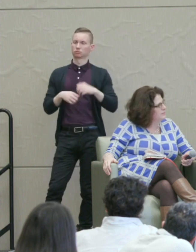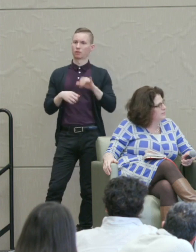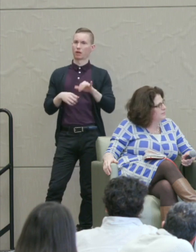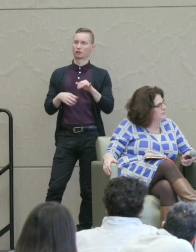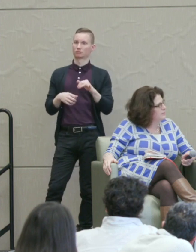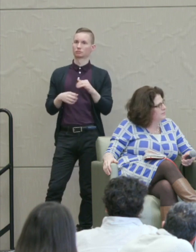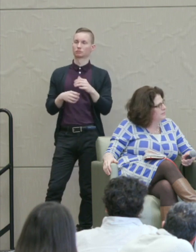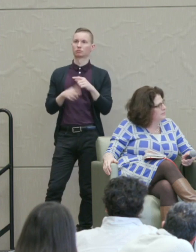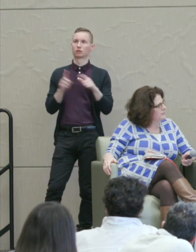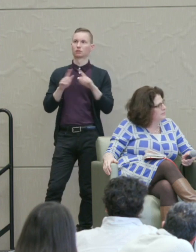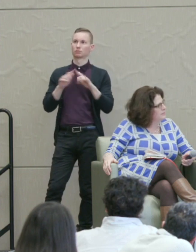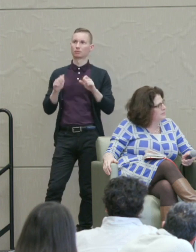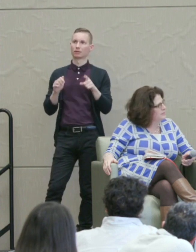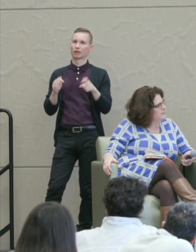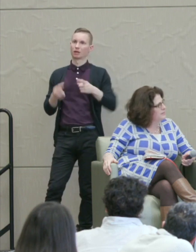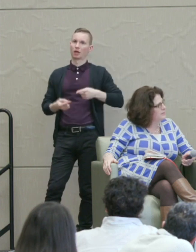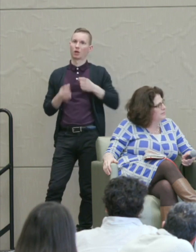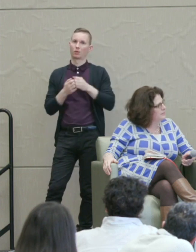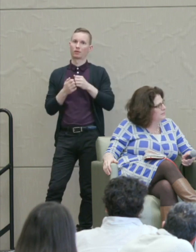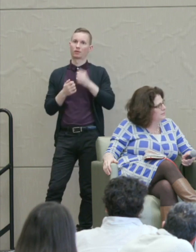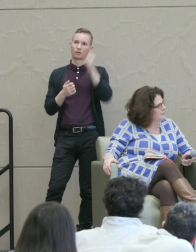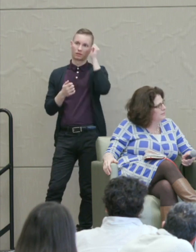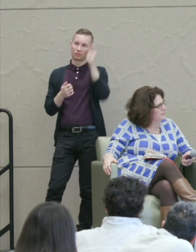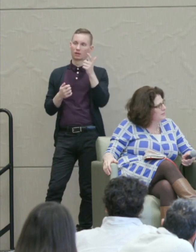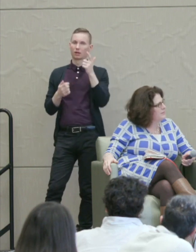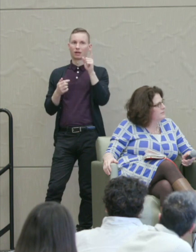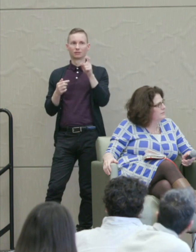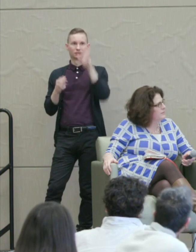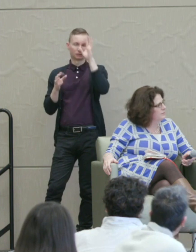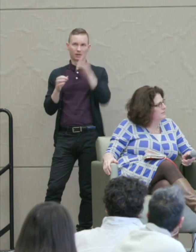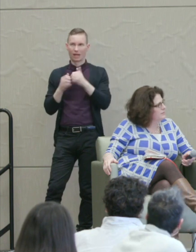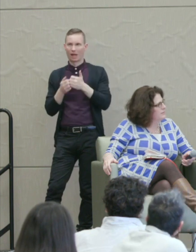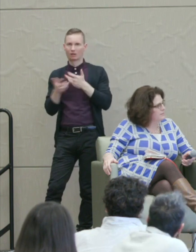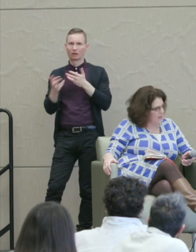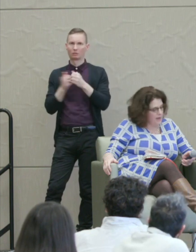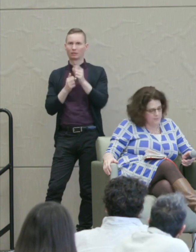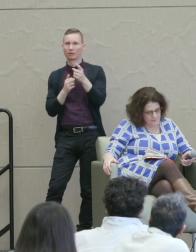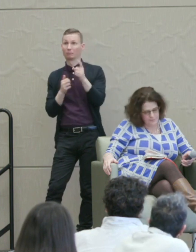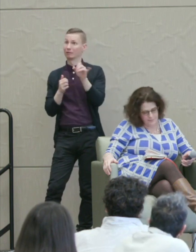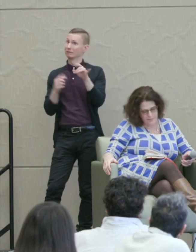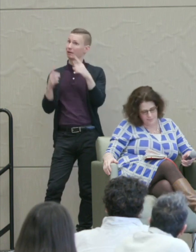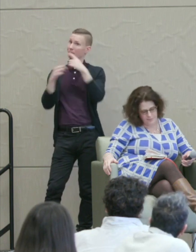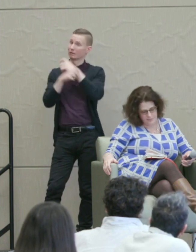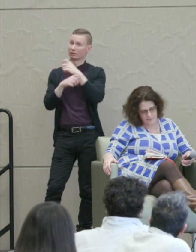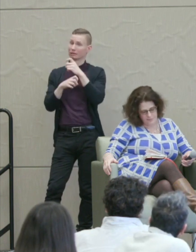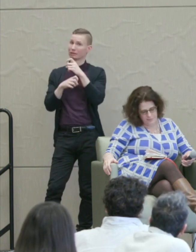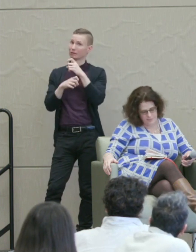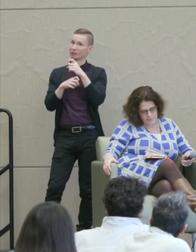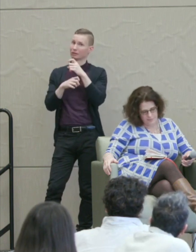But he had to deal with Lincoln and decided how to deal with Lincoln who was complicated on that issue.